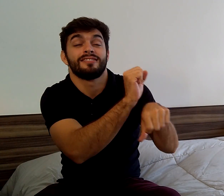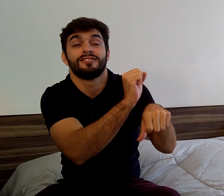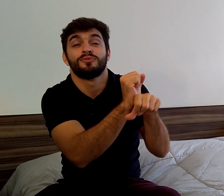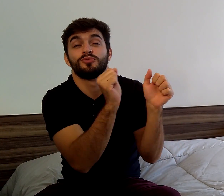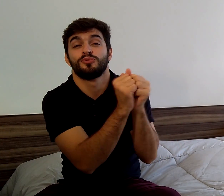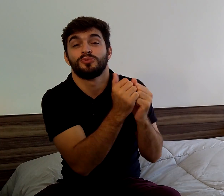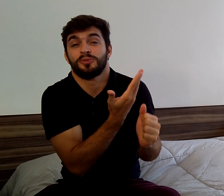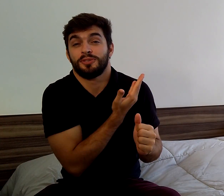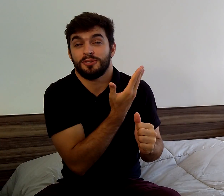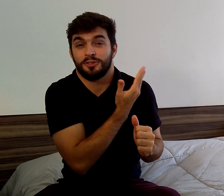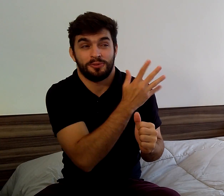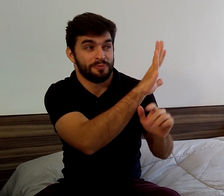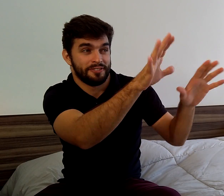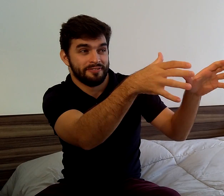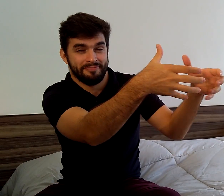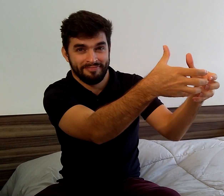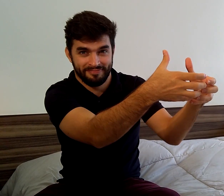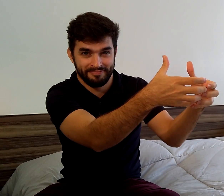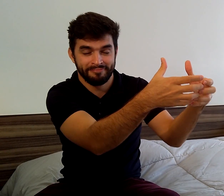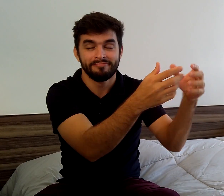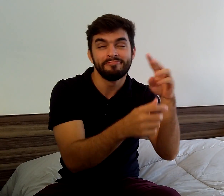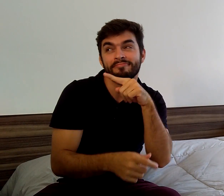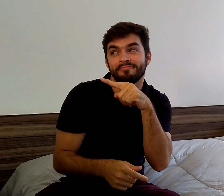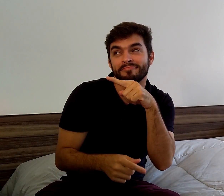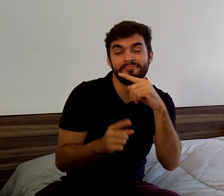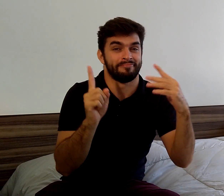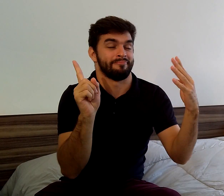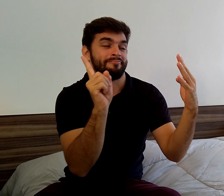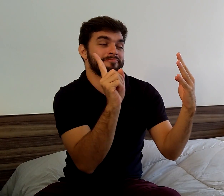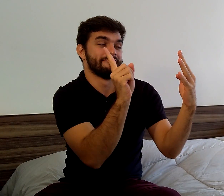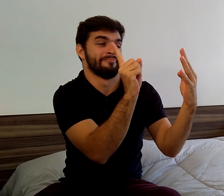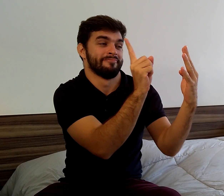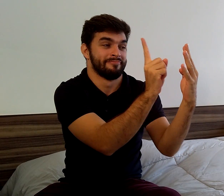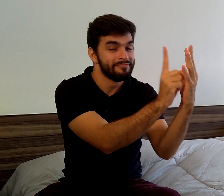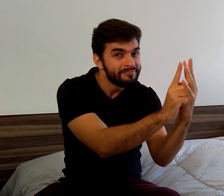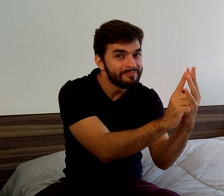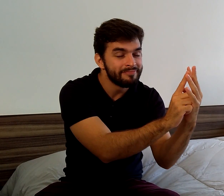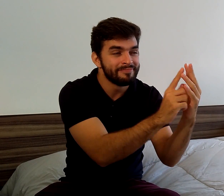She went to meet her friends, who were waiting for her.